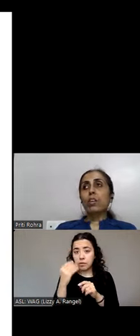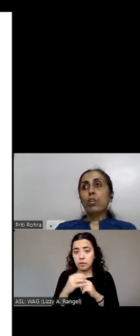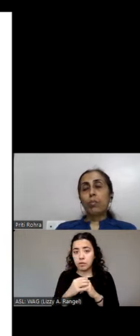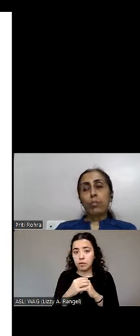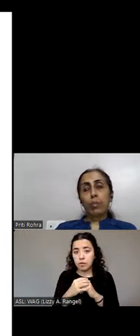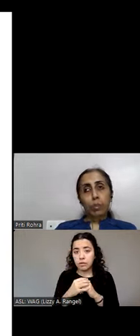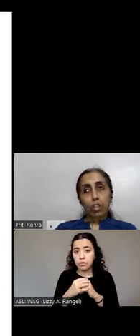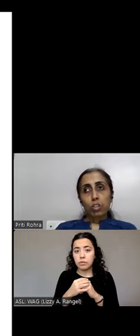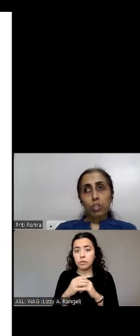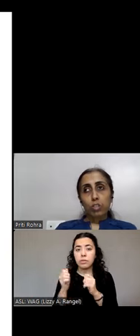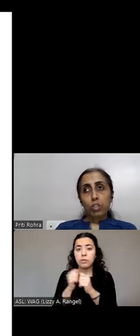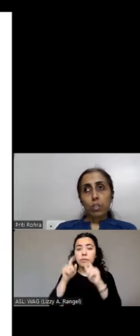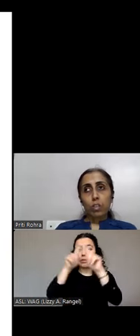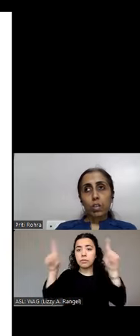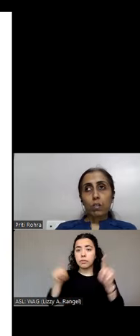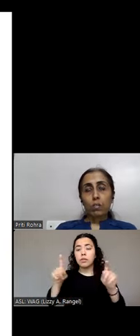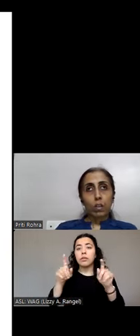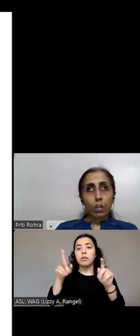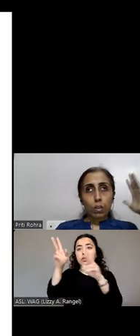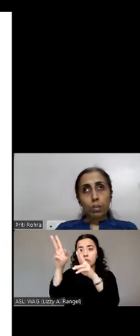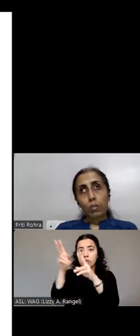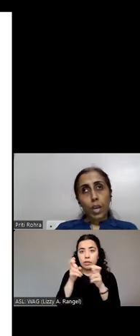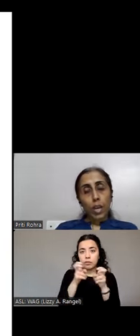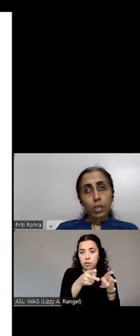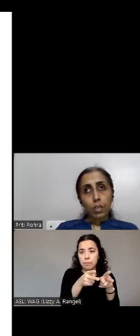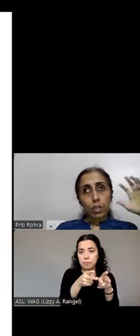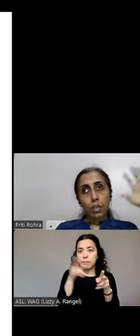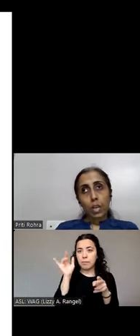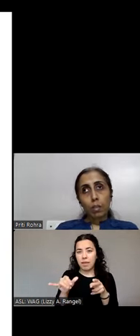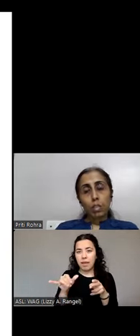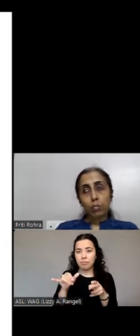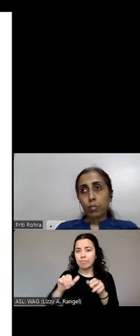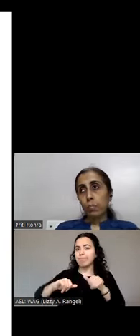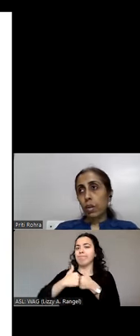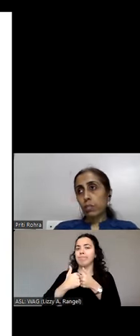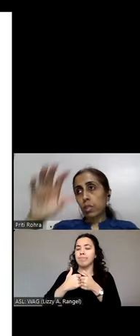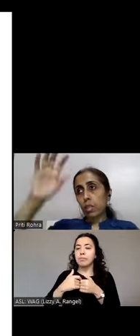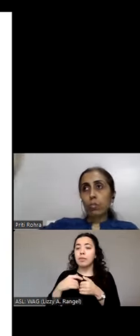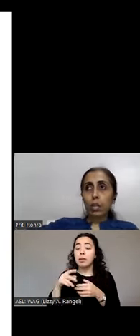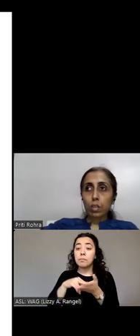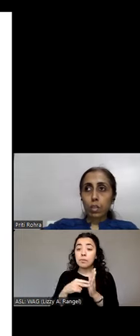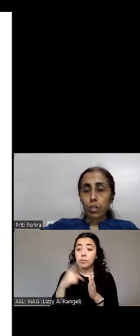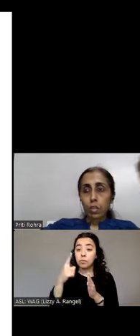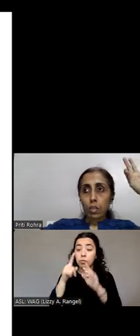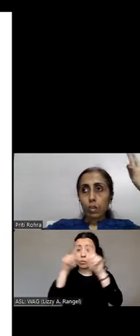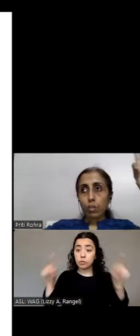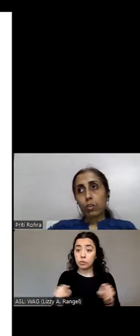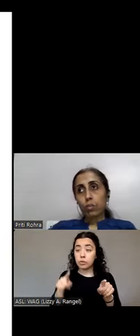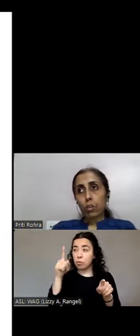drop operations. Now you drag elements from one part of the screen to another if you need to. You